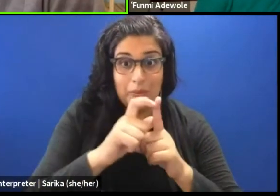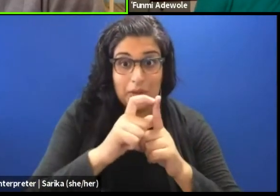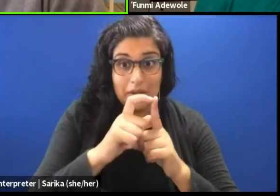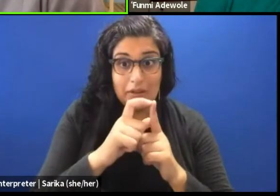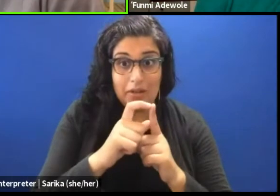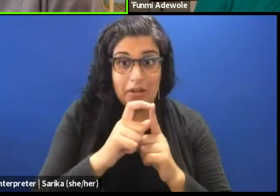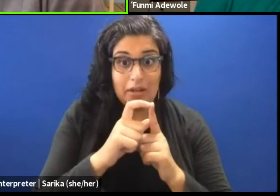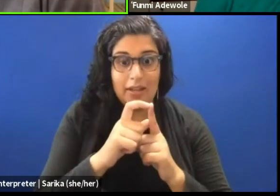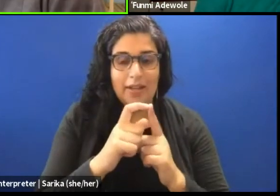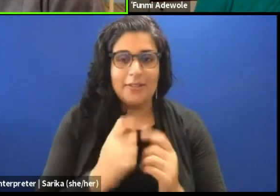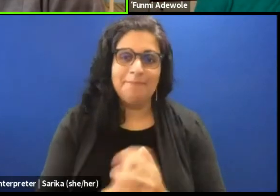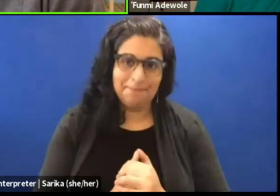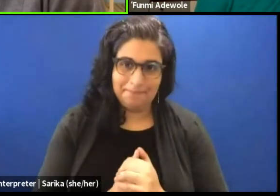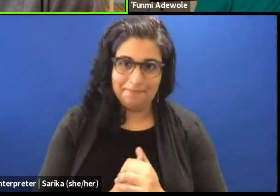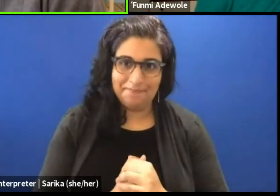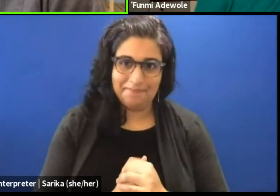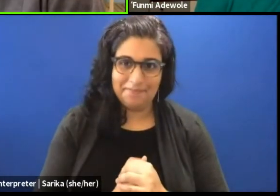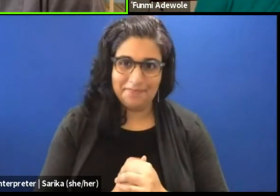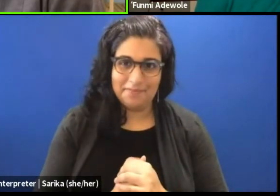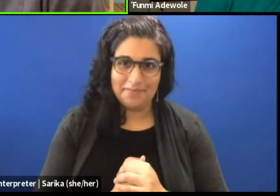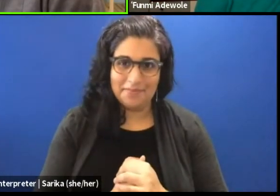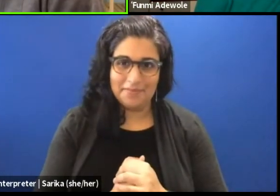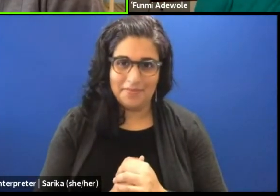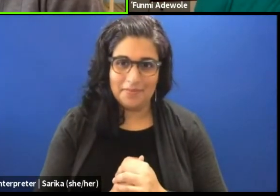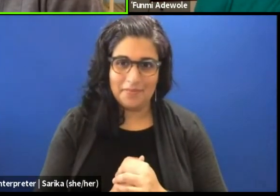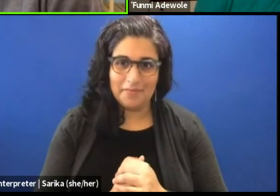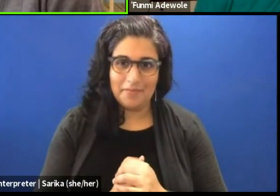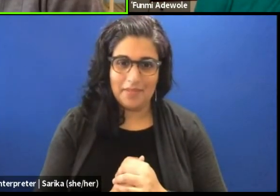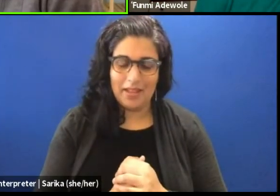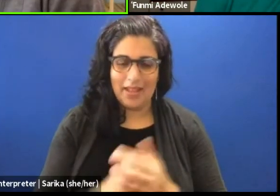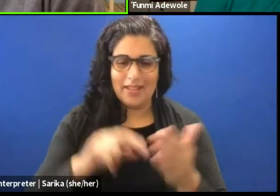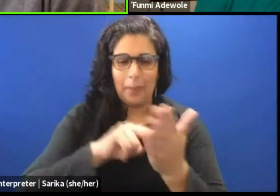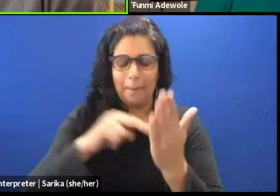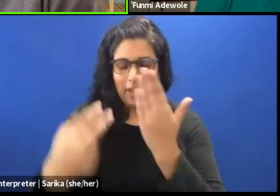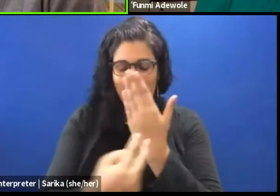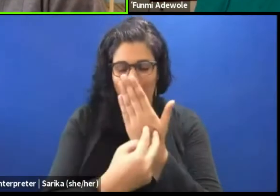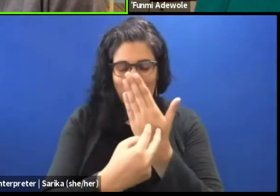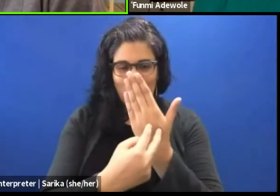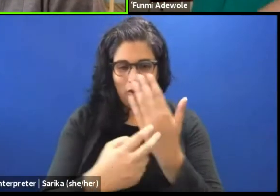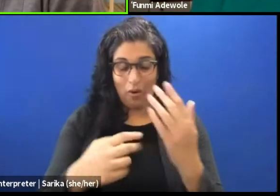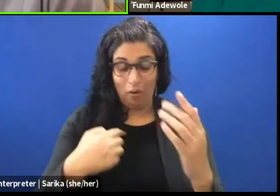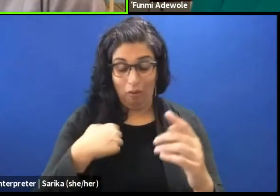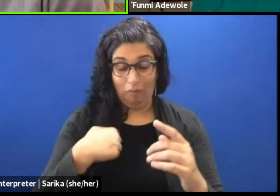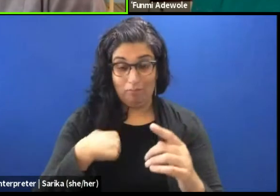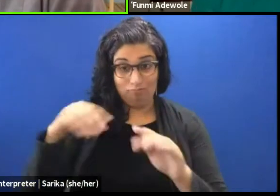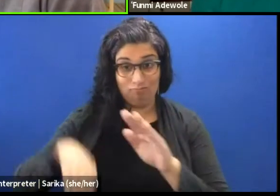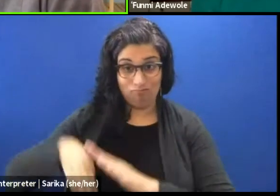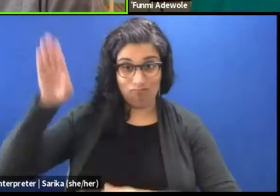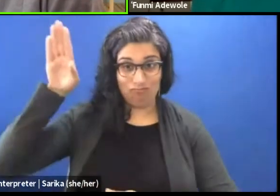there is this metaphor that, when I was growing up, my father and my mom used to say